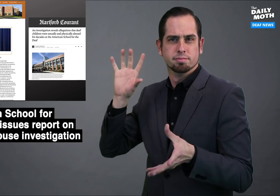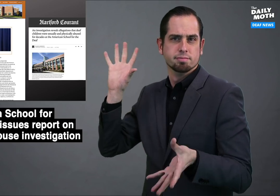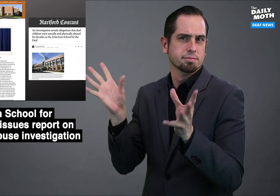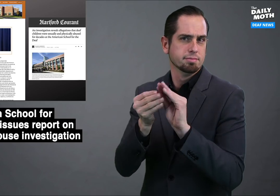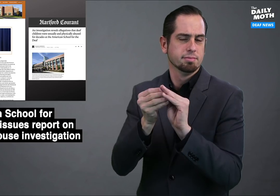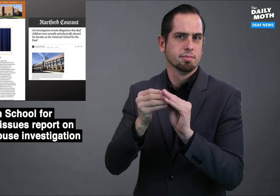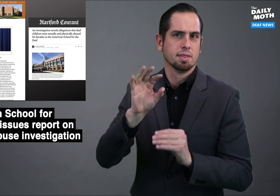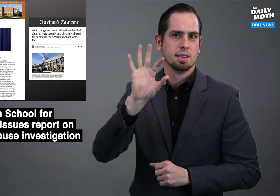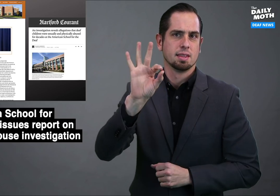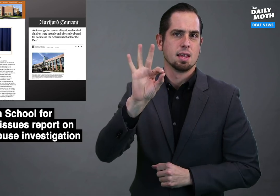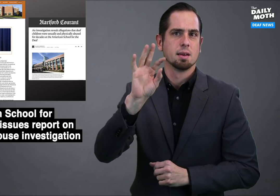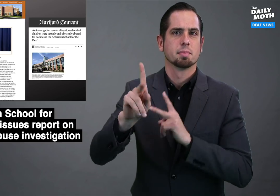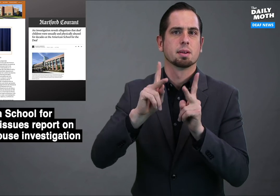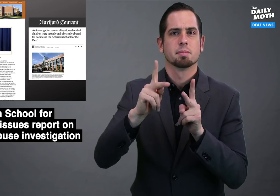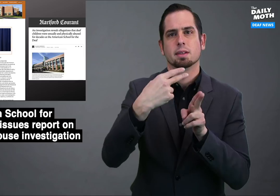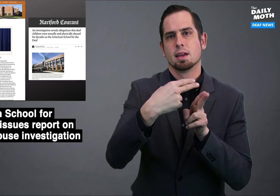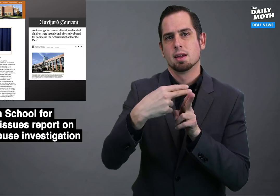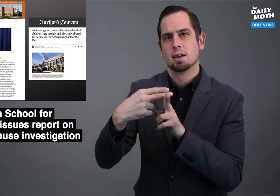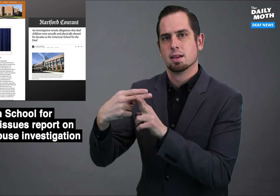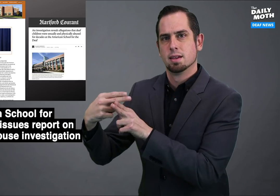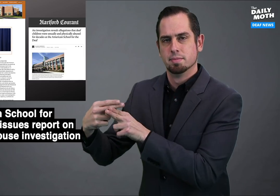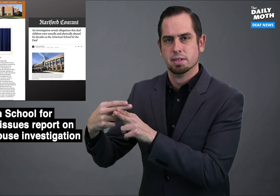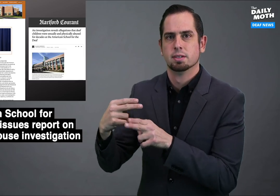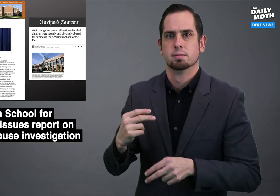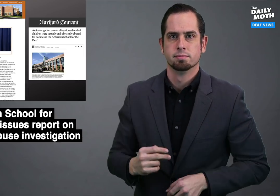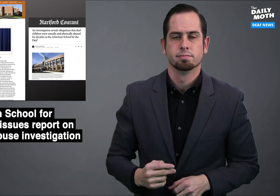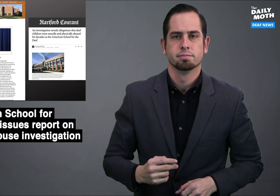So there nine names in total.